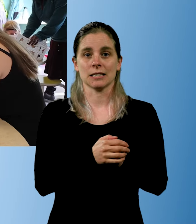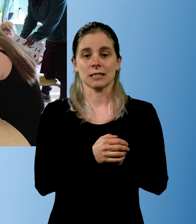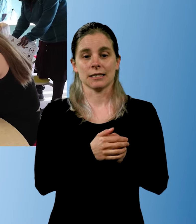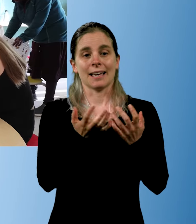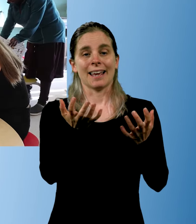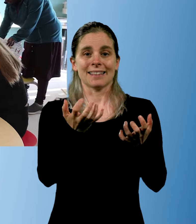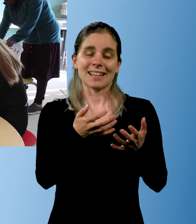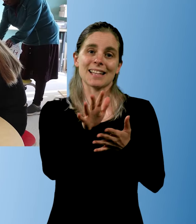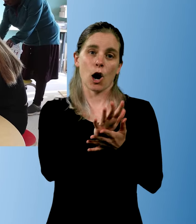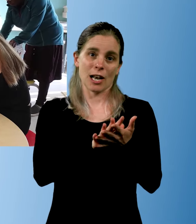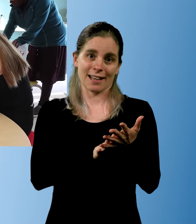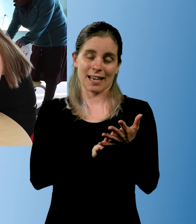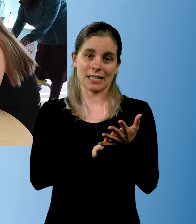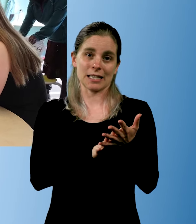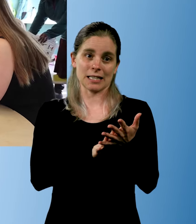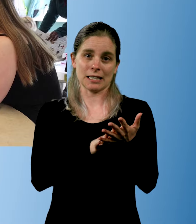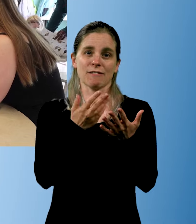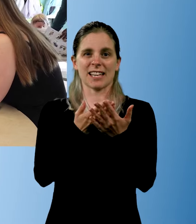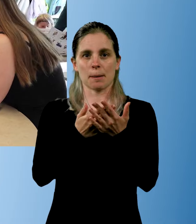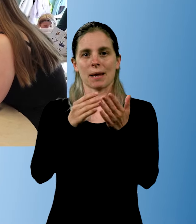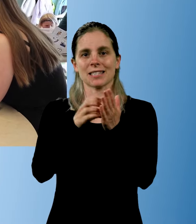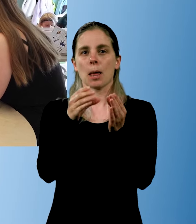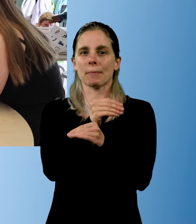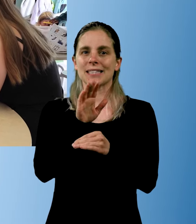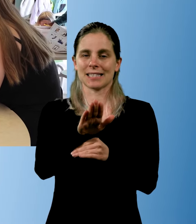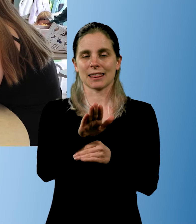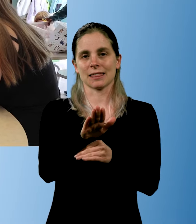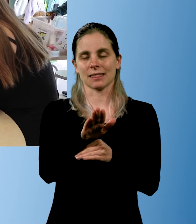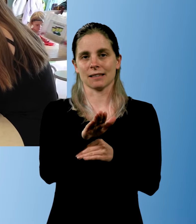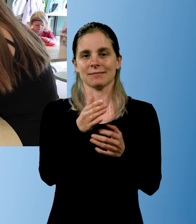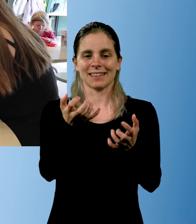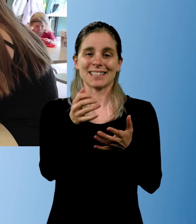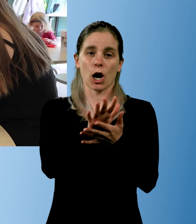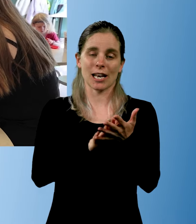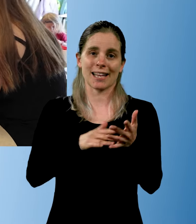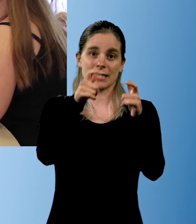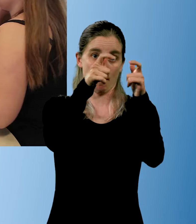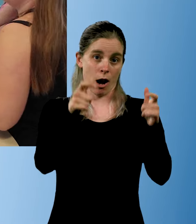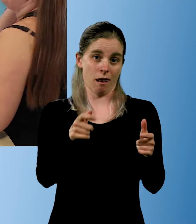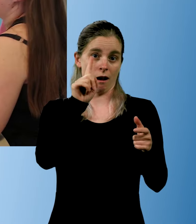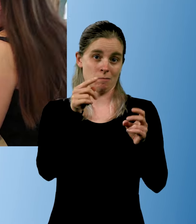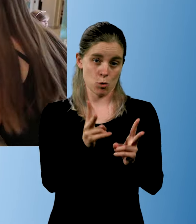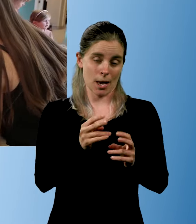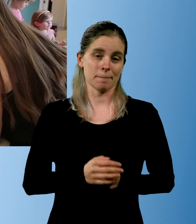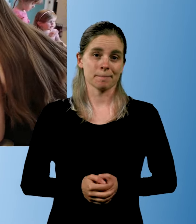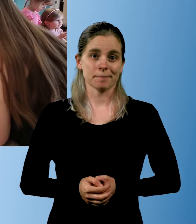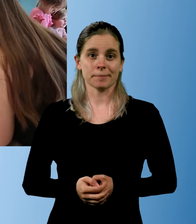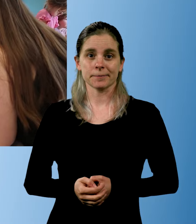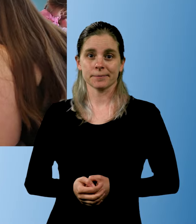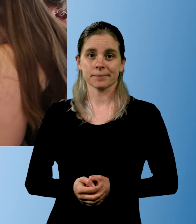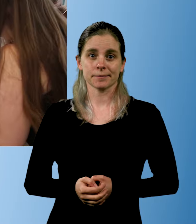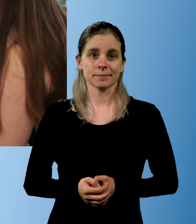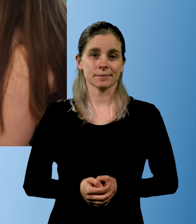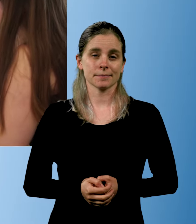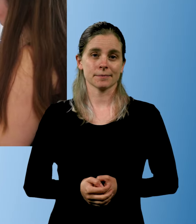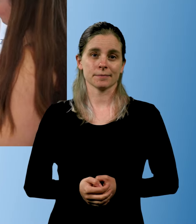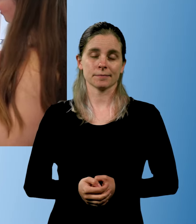We use Statped's interest maps a lot. Those standards.